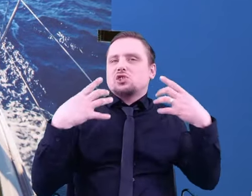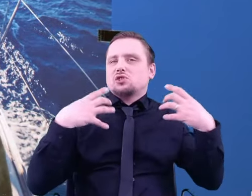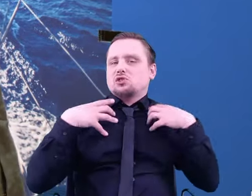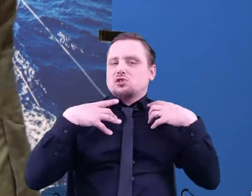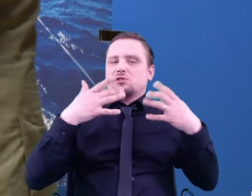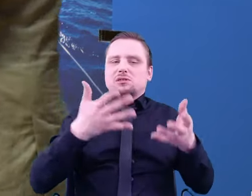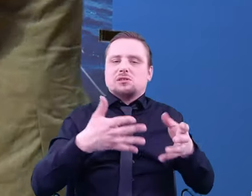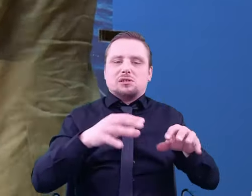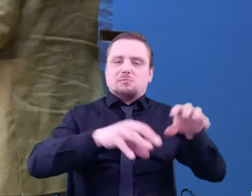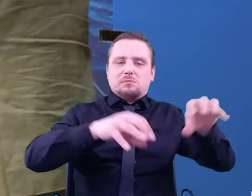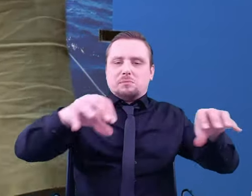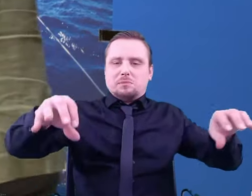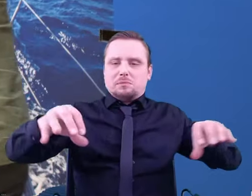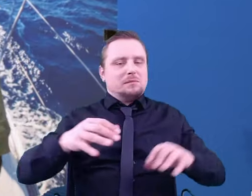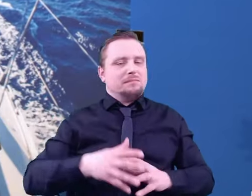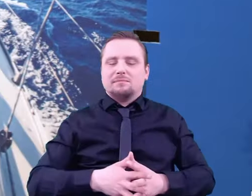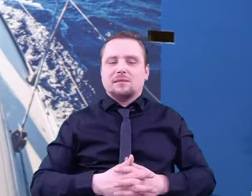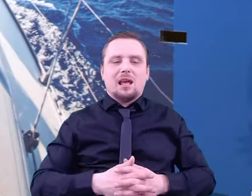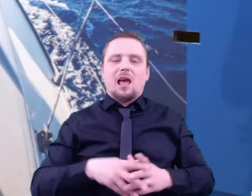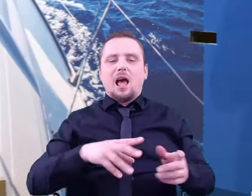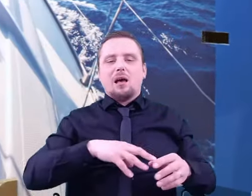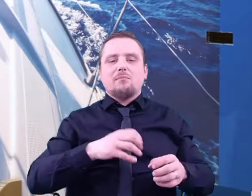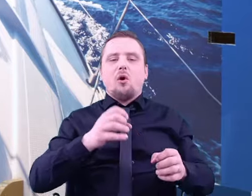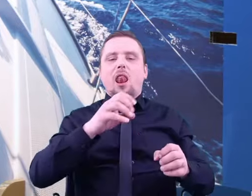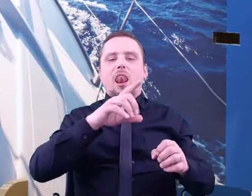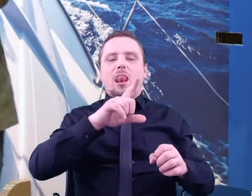or has a purpose whatsoever, is very low.